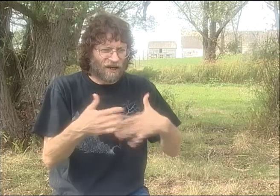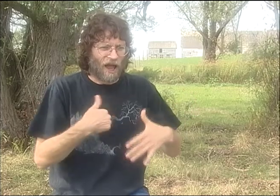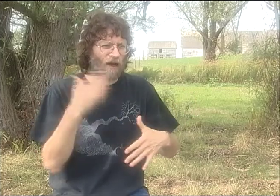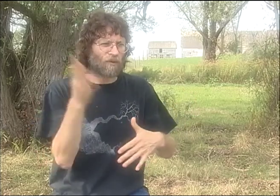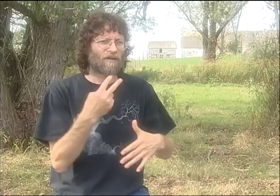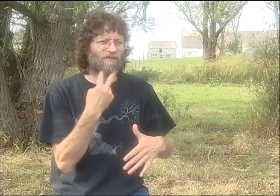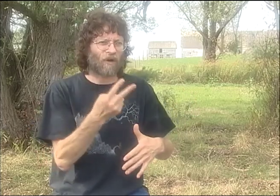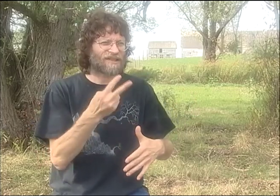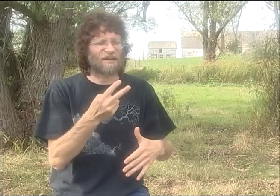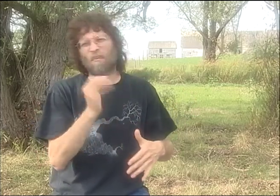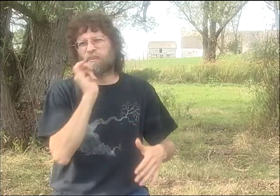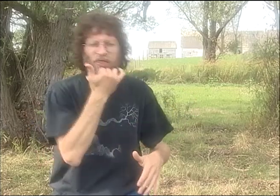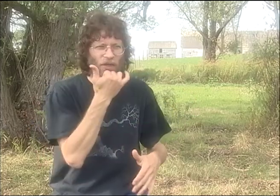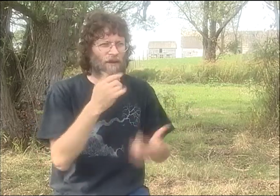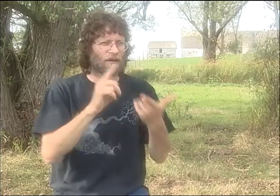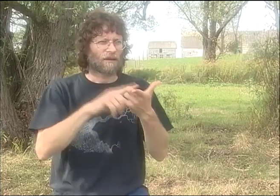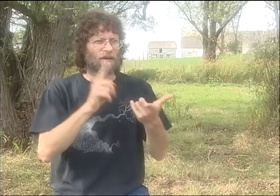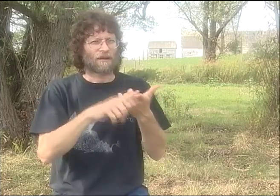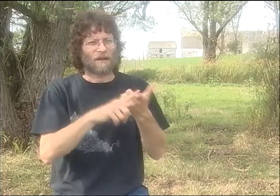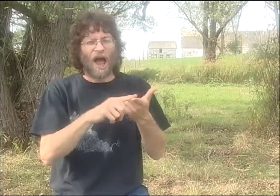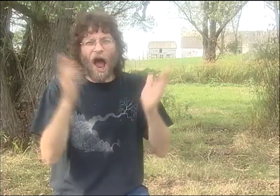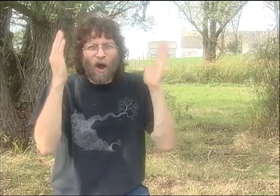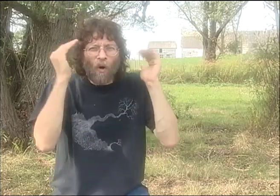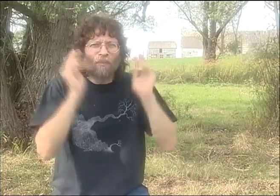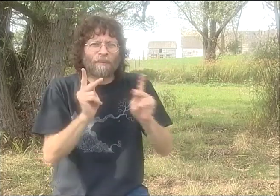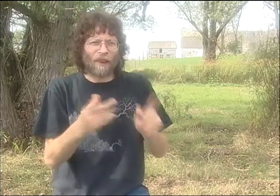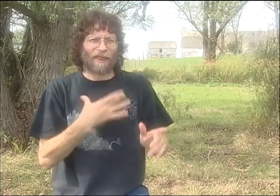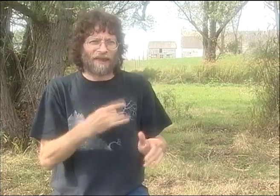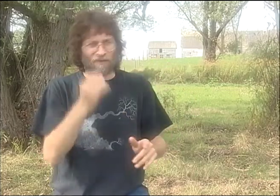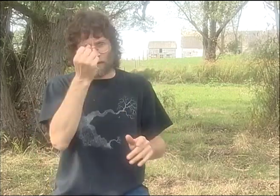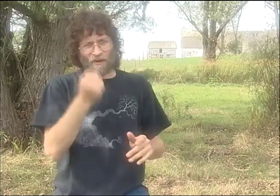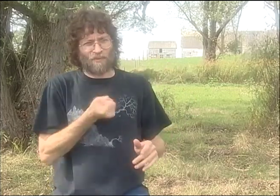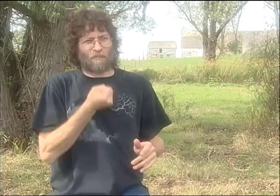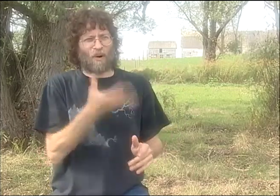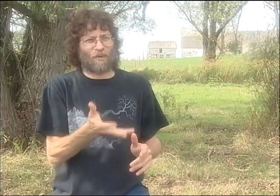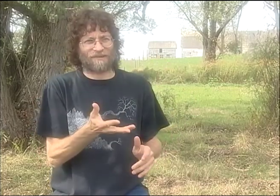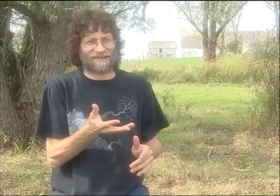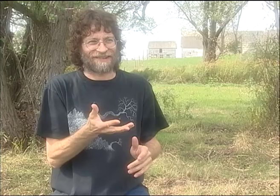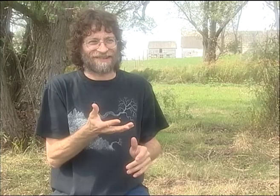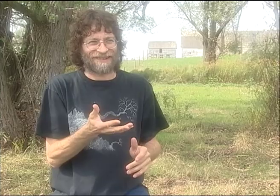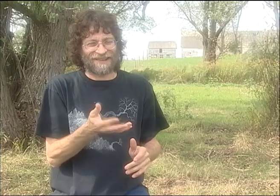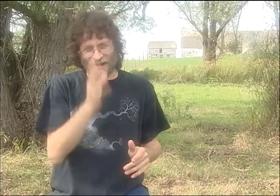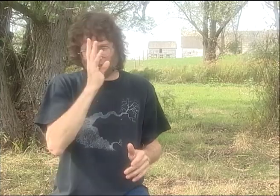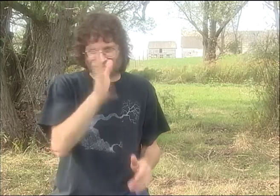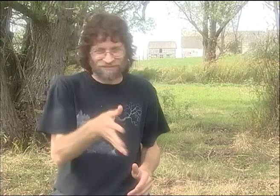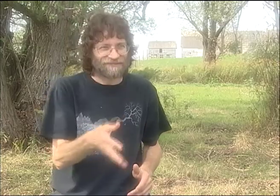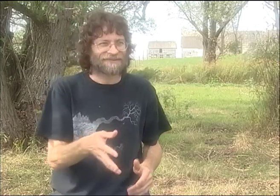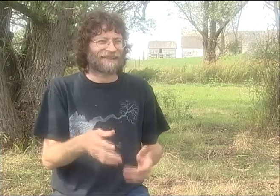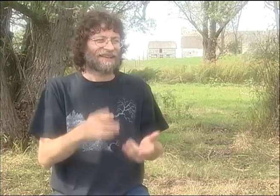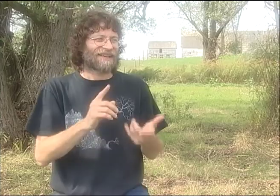WHEN I LOOK BACK AT THAT CONFERENCE, MY MEMORY IS ONE OF JUST ABJECT FEAR. I WAS AFRAID I'D MAKE MISTAKES WHEN I VOICED.